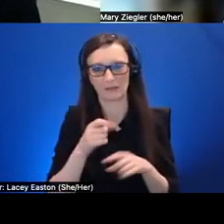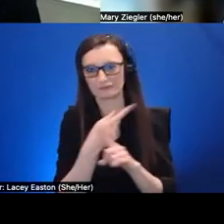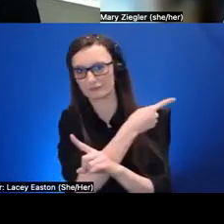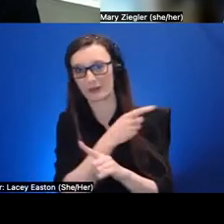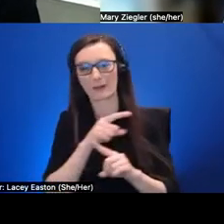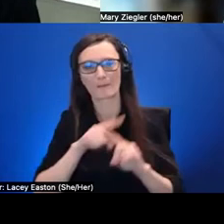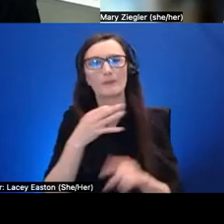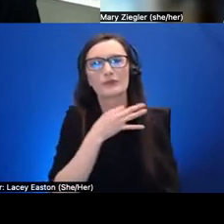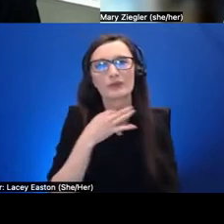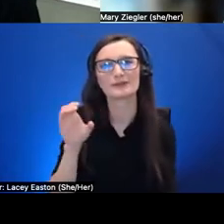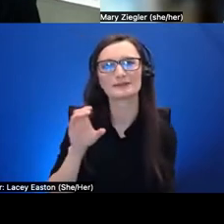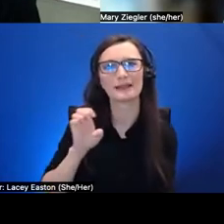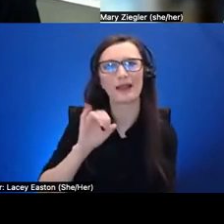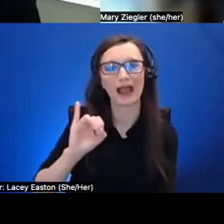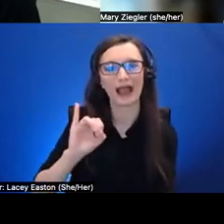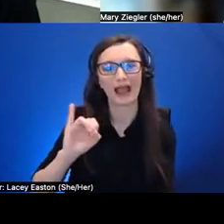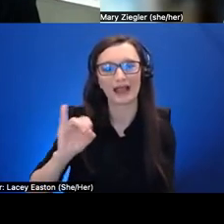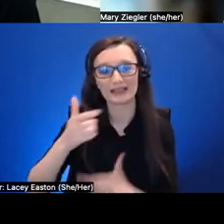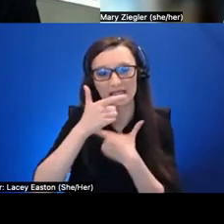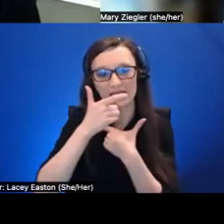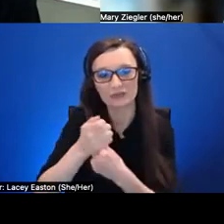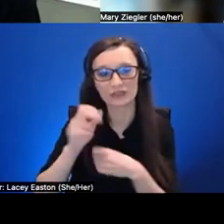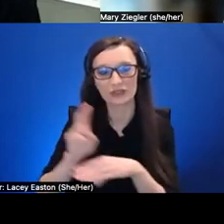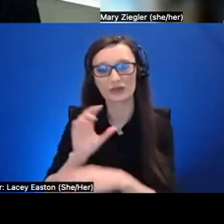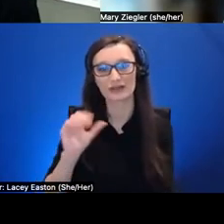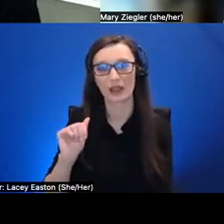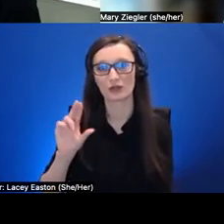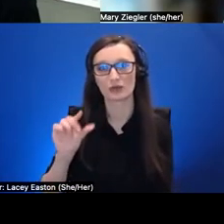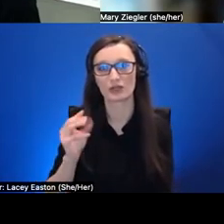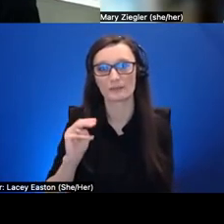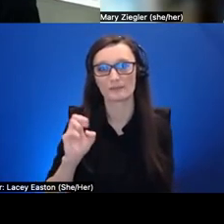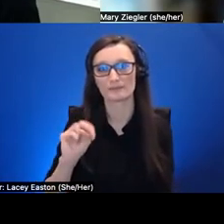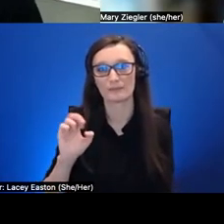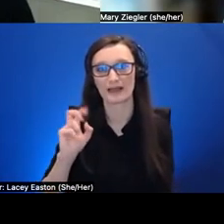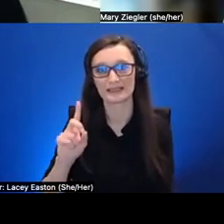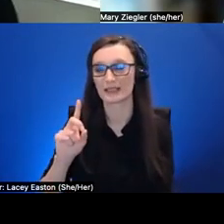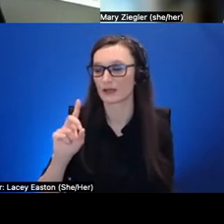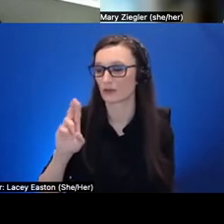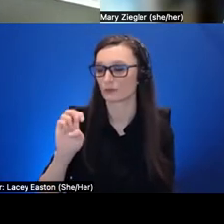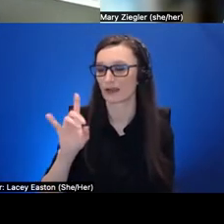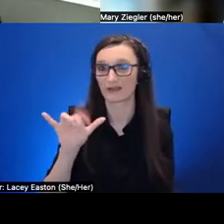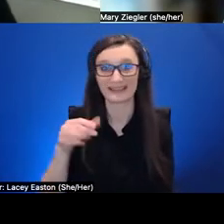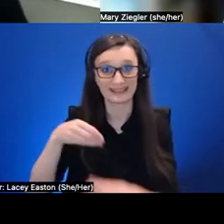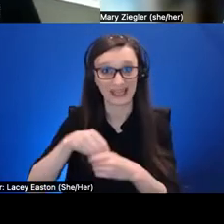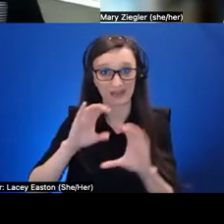in using augmented reality um in the courses that you're developing um since i know that smartphones